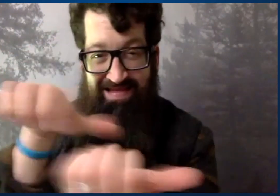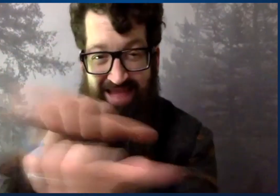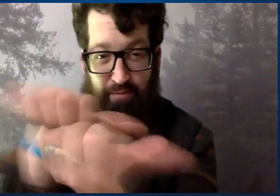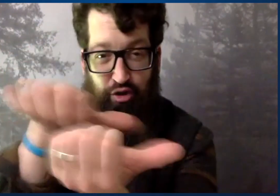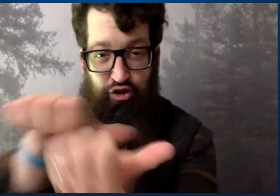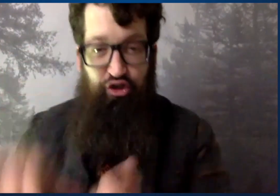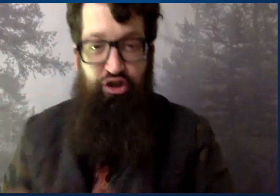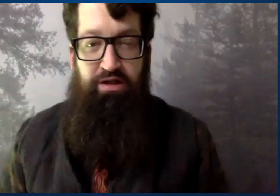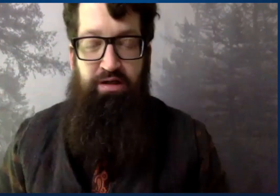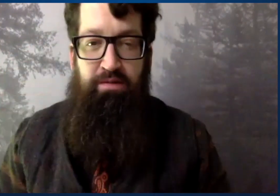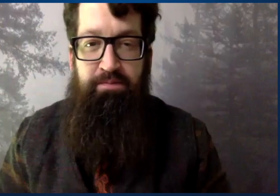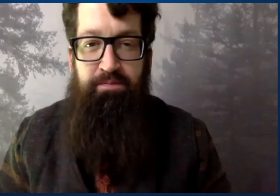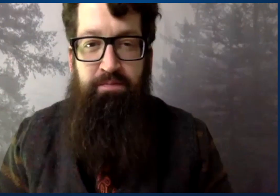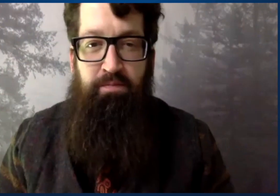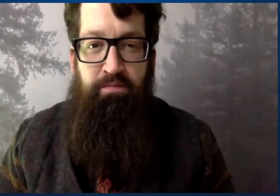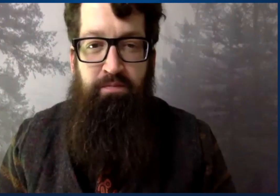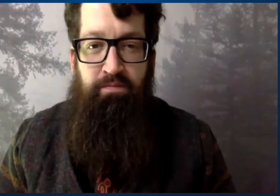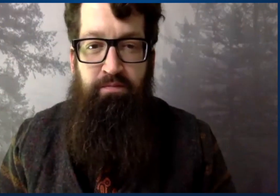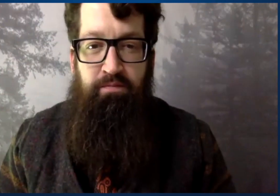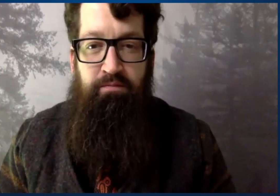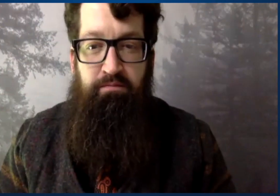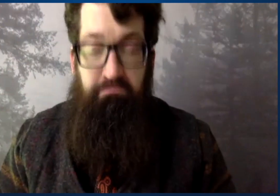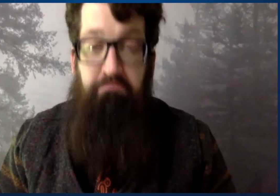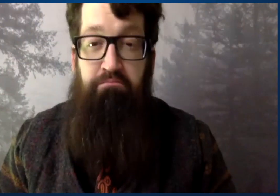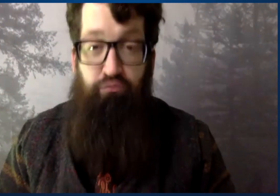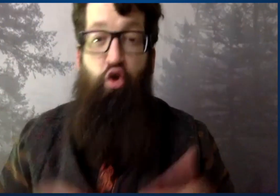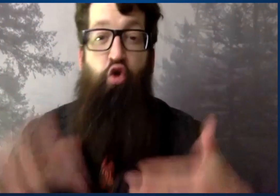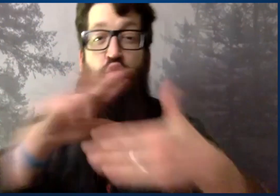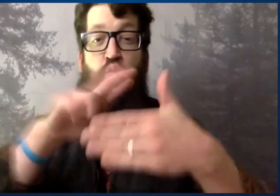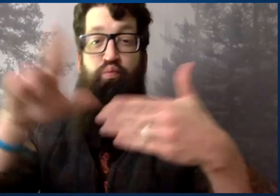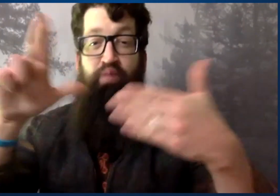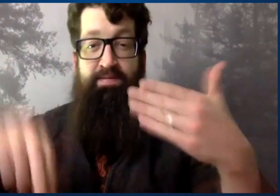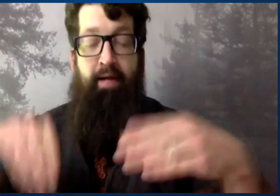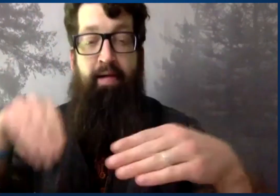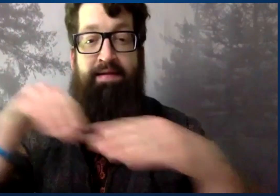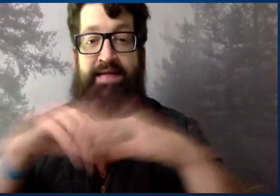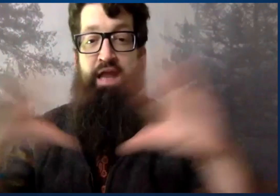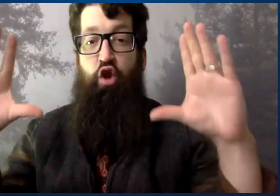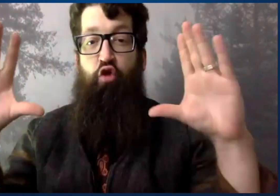language deprivation and how the damage can be done to a child's brain.